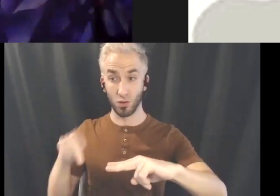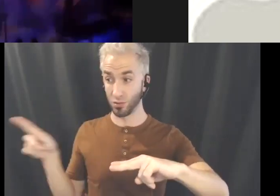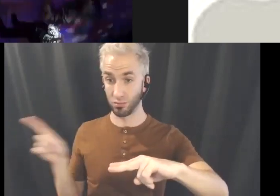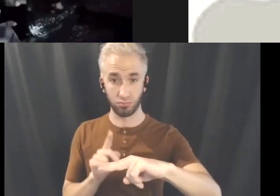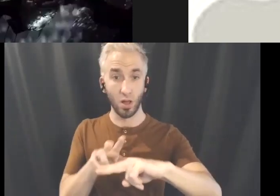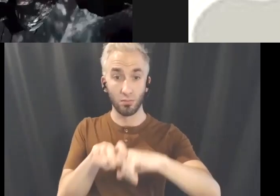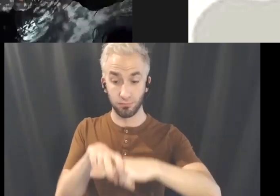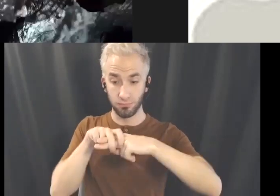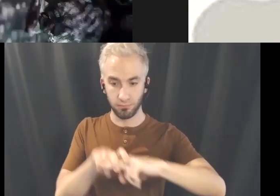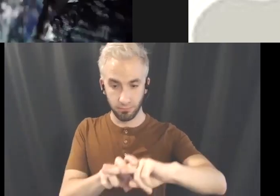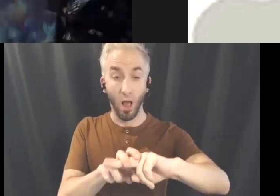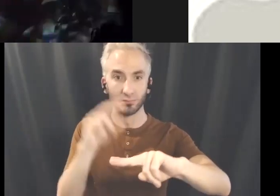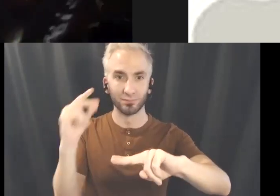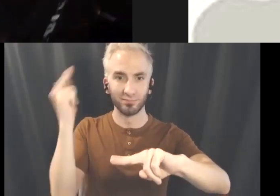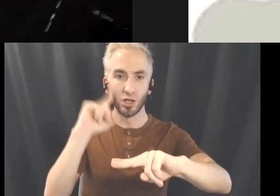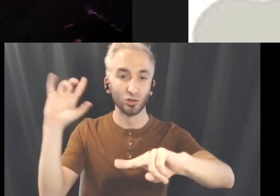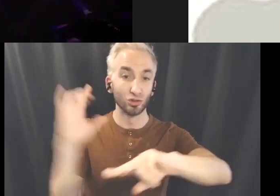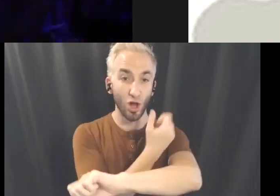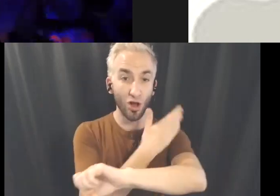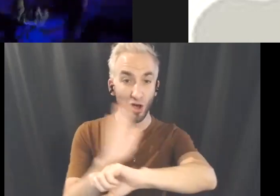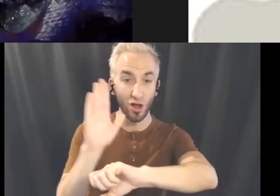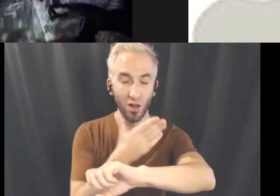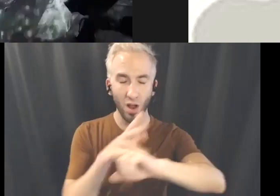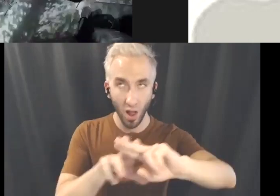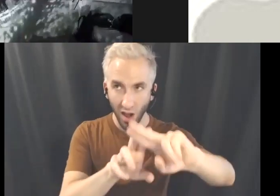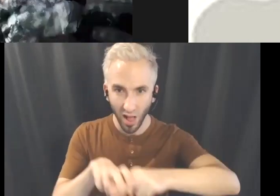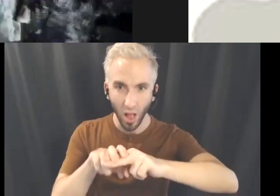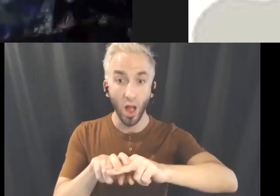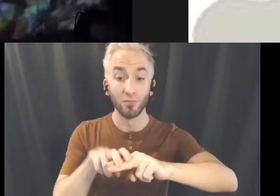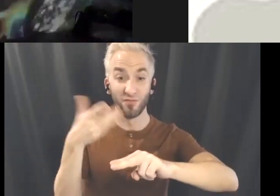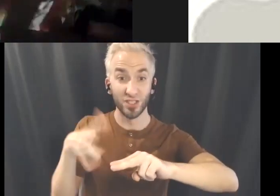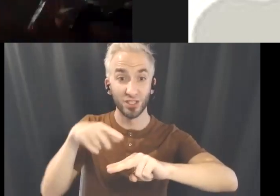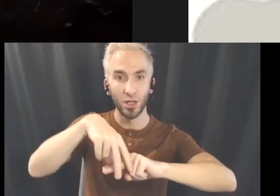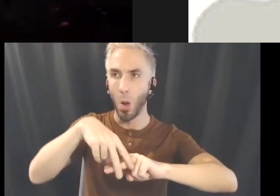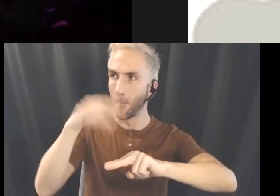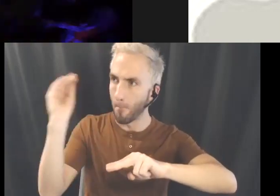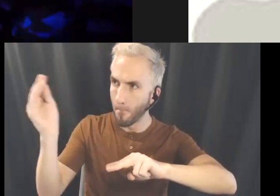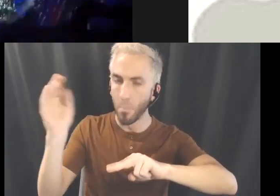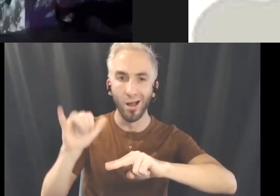controls the audio visual parameters that is projected onto the walls and in space.